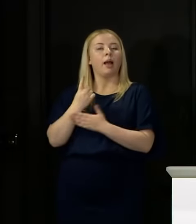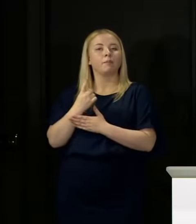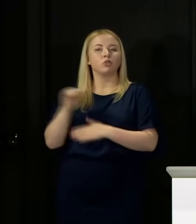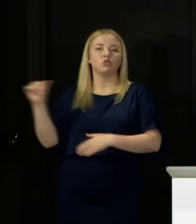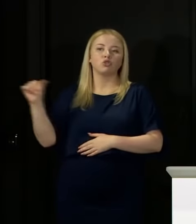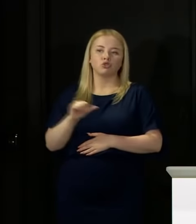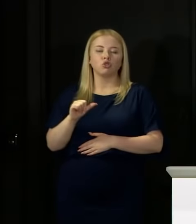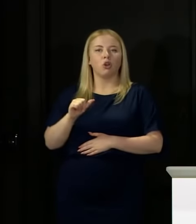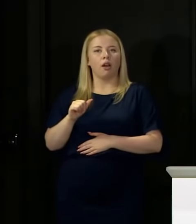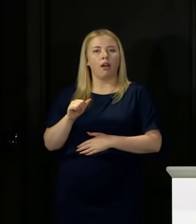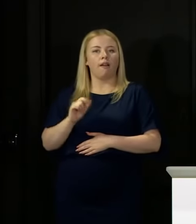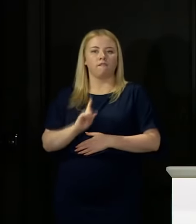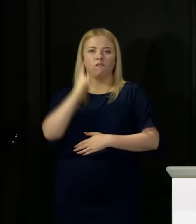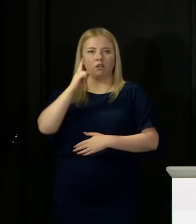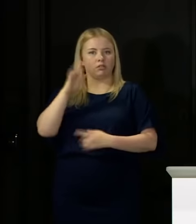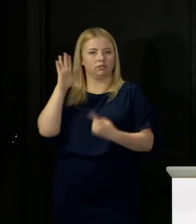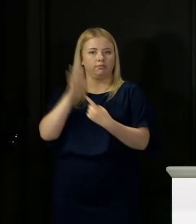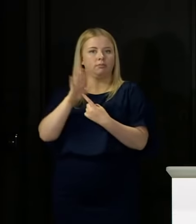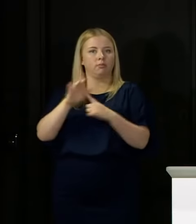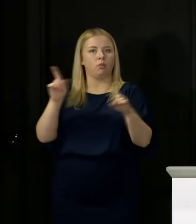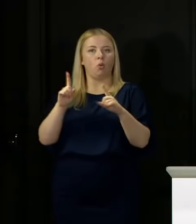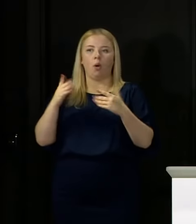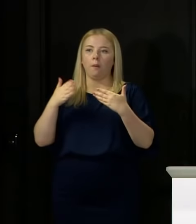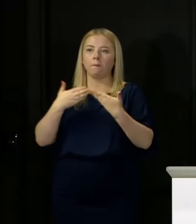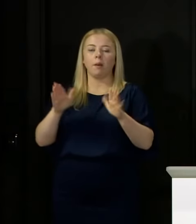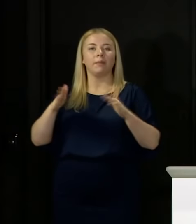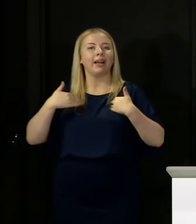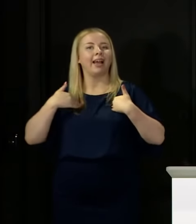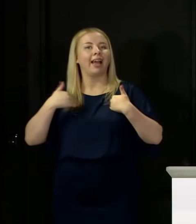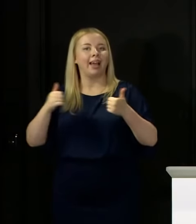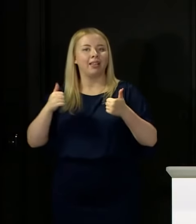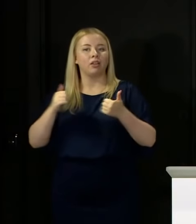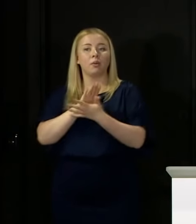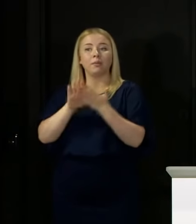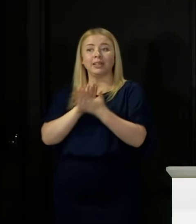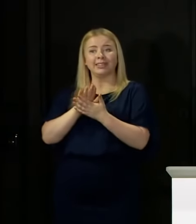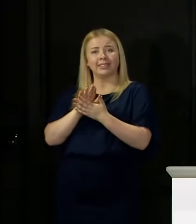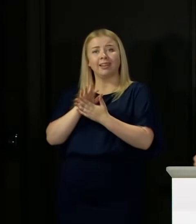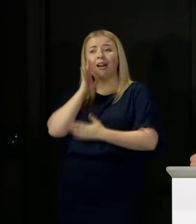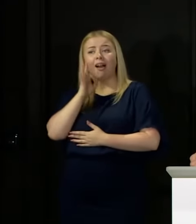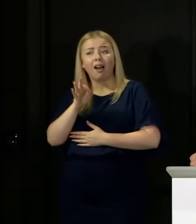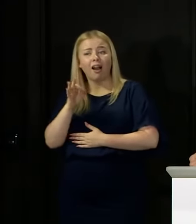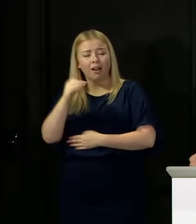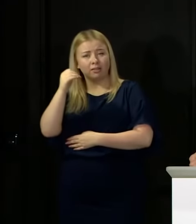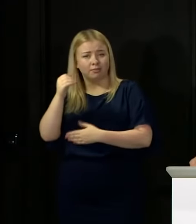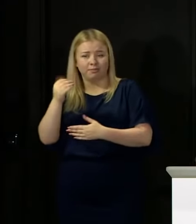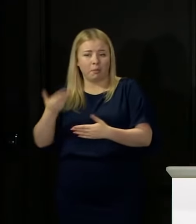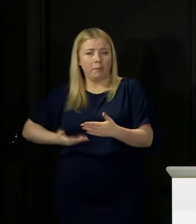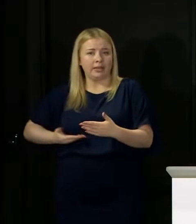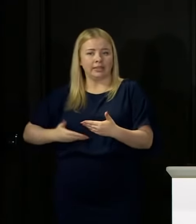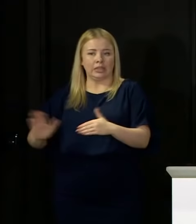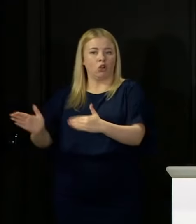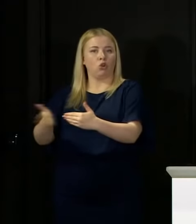of public health requirements, and that means if a business is being asked to close for a period, there should be support there.